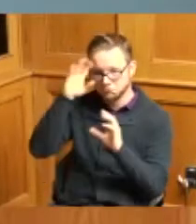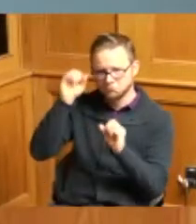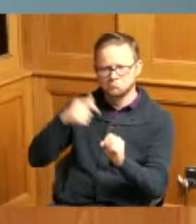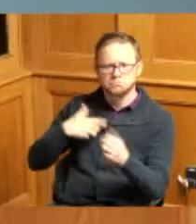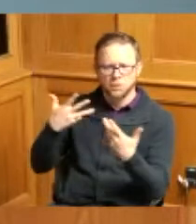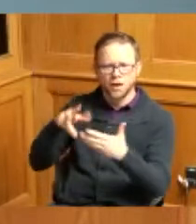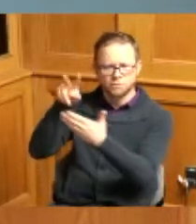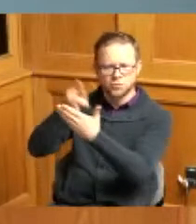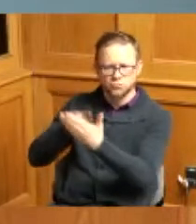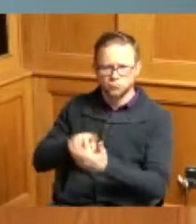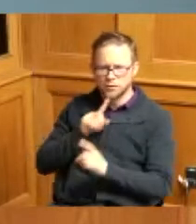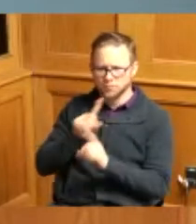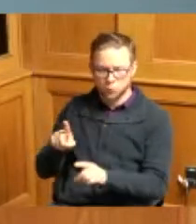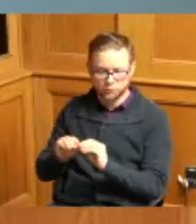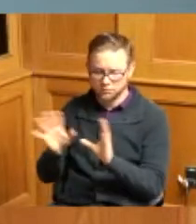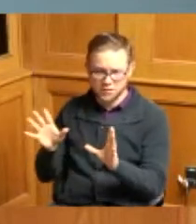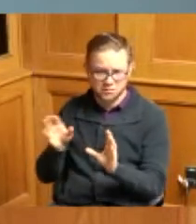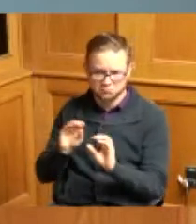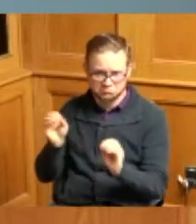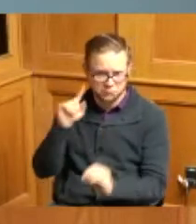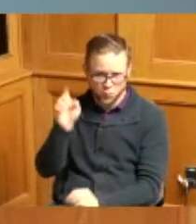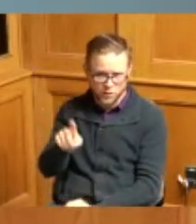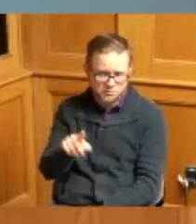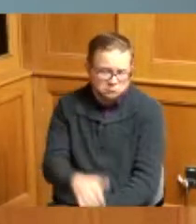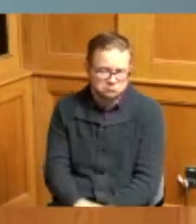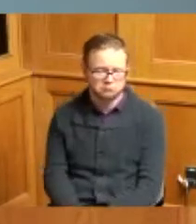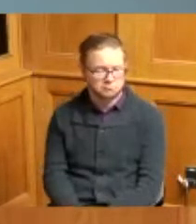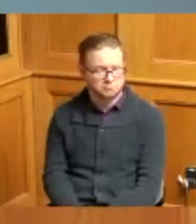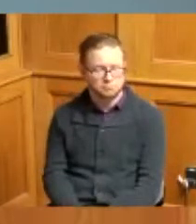and so I don't have any questions at this time Vice President Reece